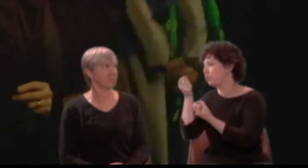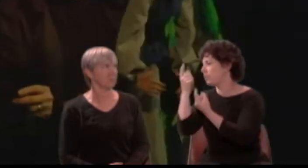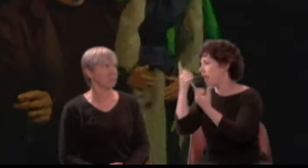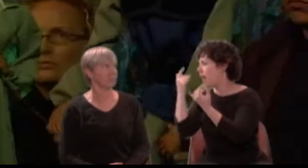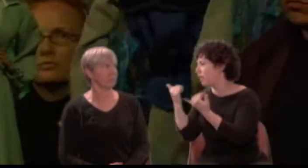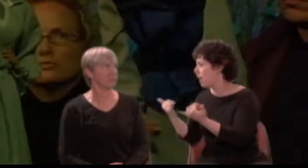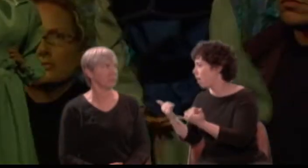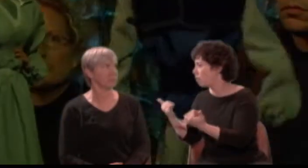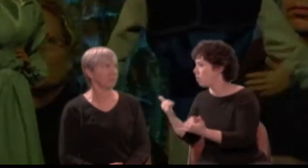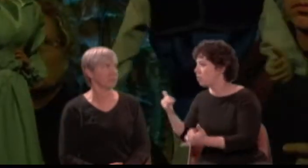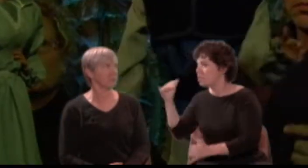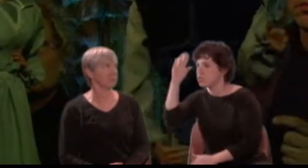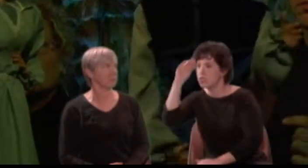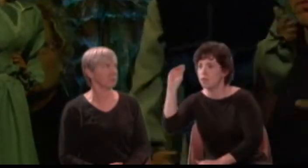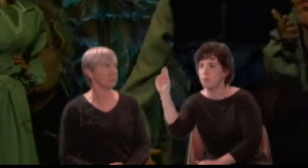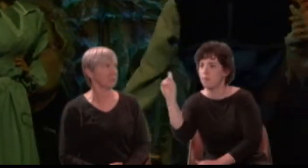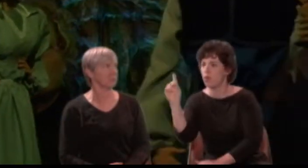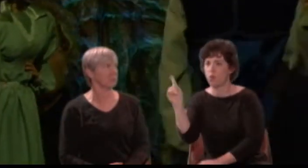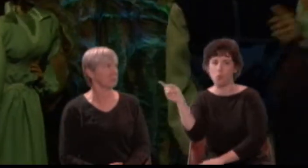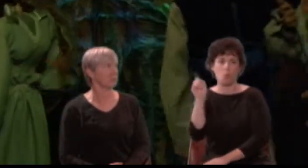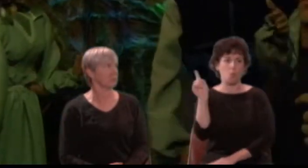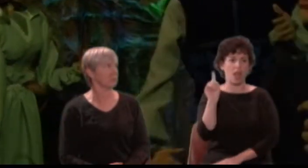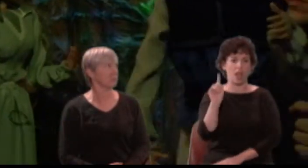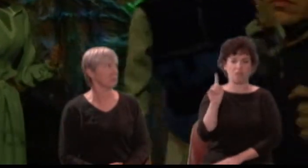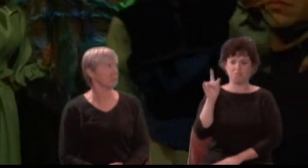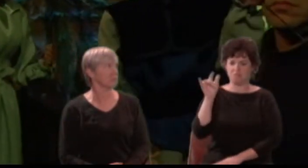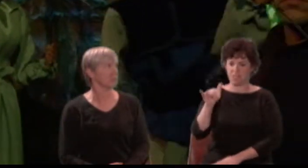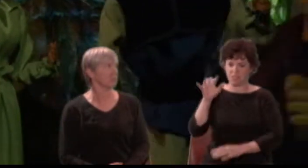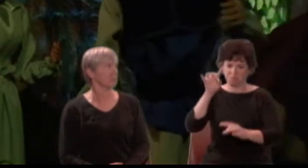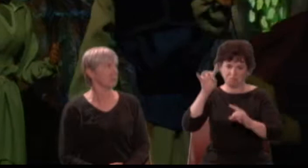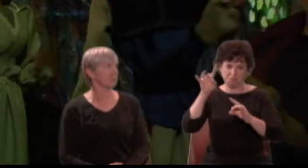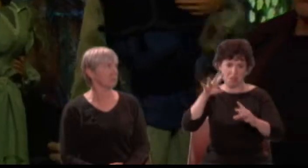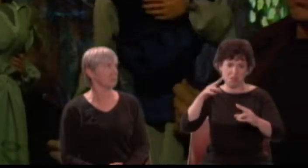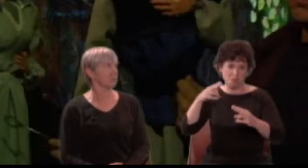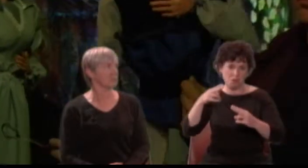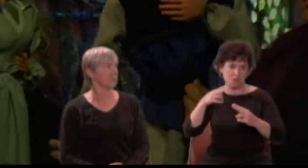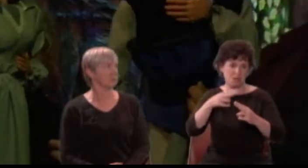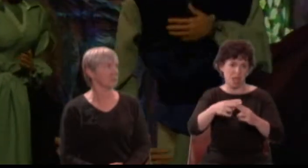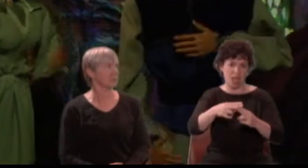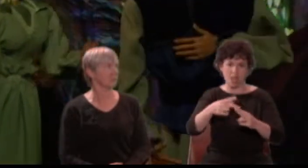Oh, how fit a word is that vile name to perish on my sword!